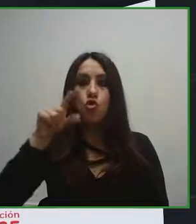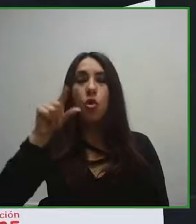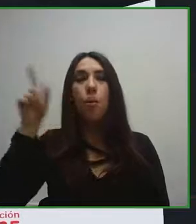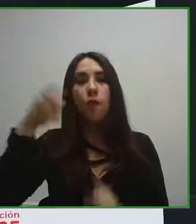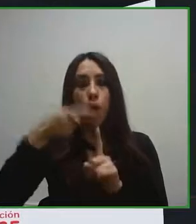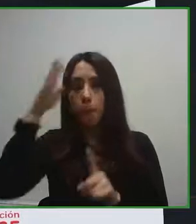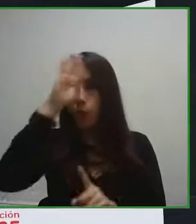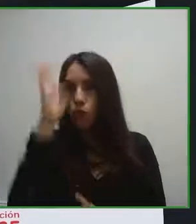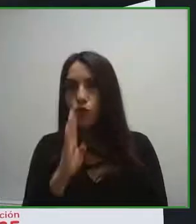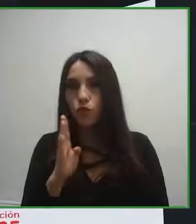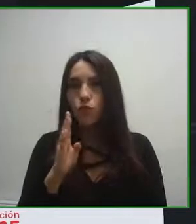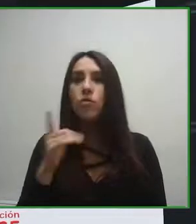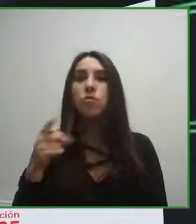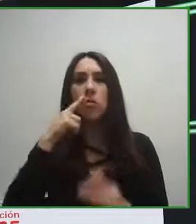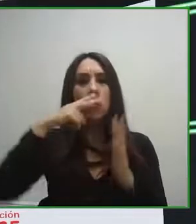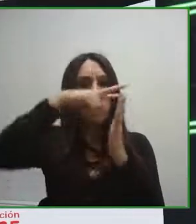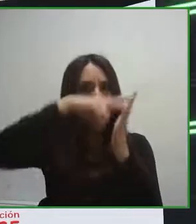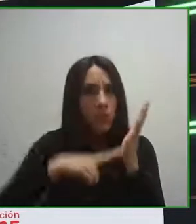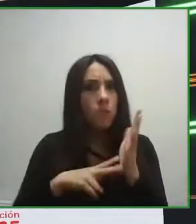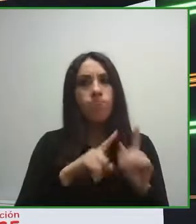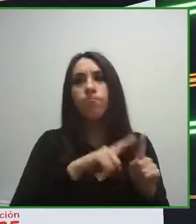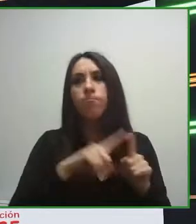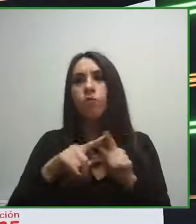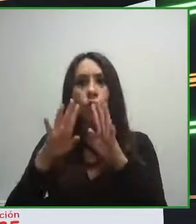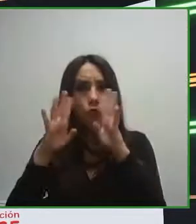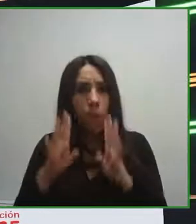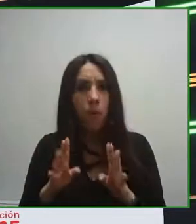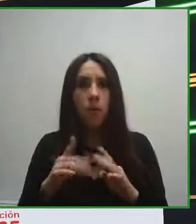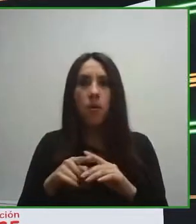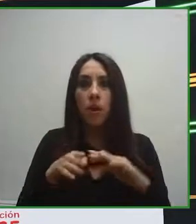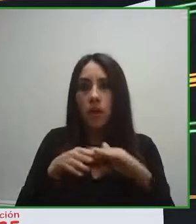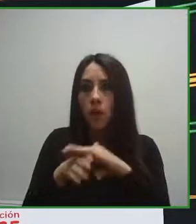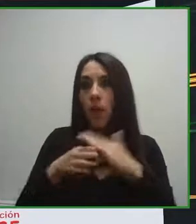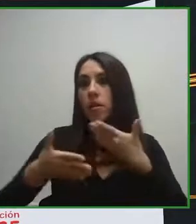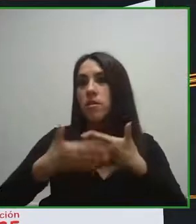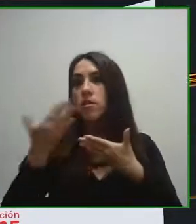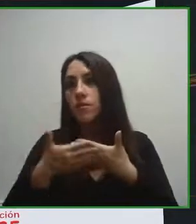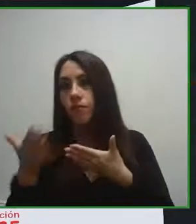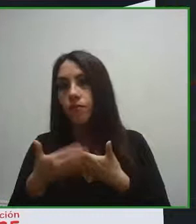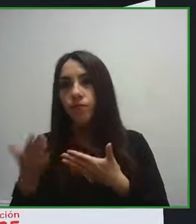have Carla Mauch from Mais Diferenças and a Brazilian NGO that develops books in